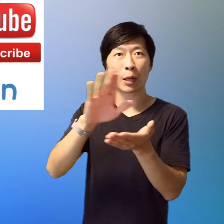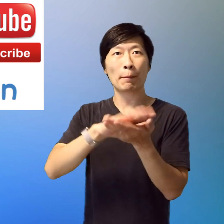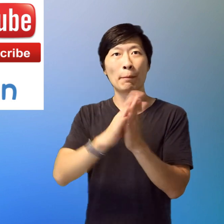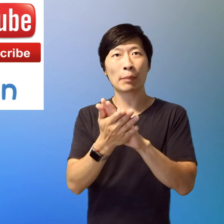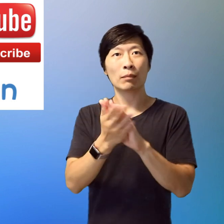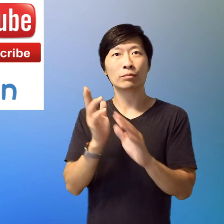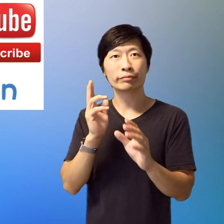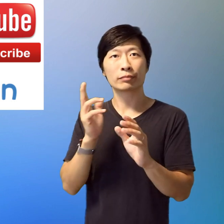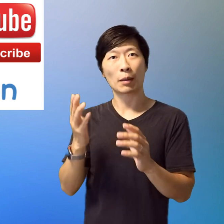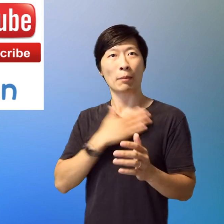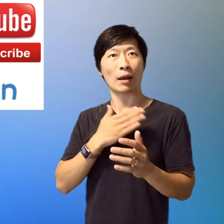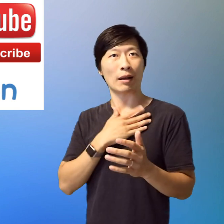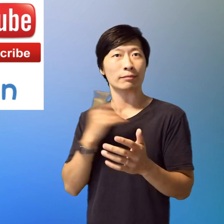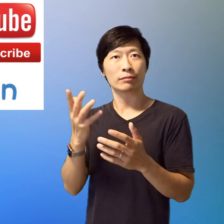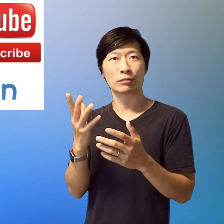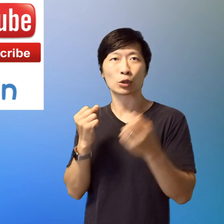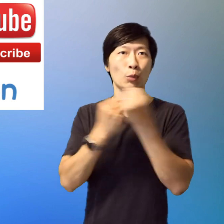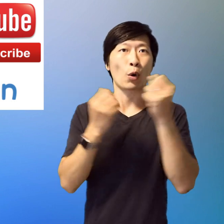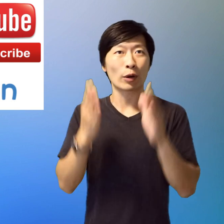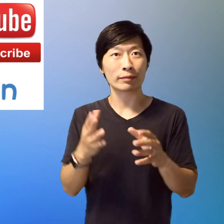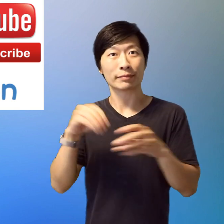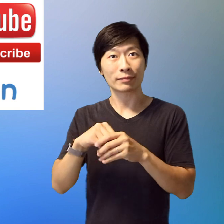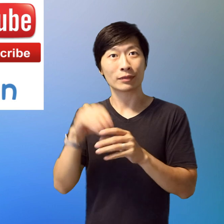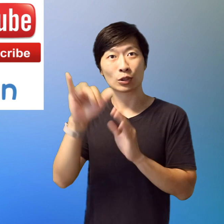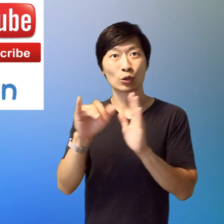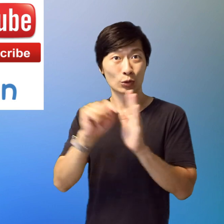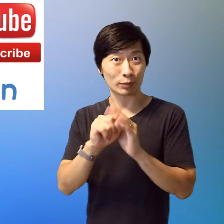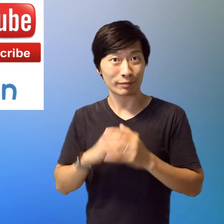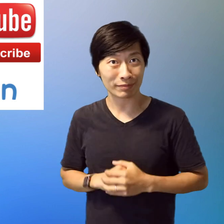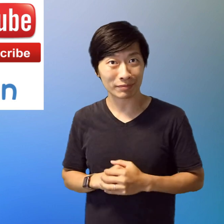it and you'll become a subscriber and you'll basically be supporting my